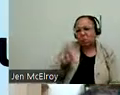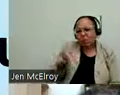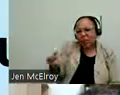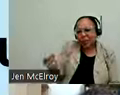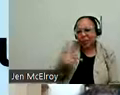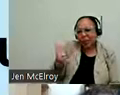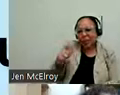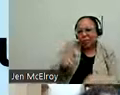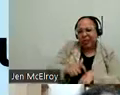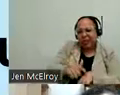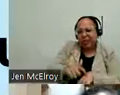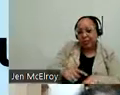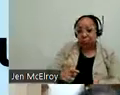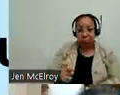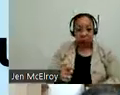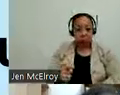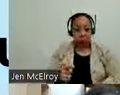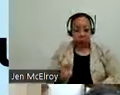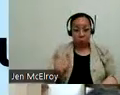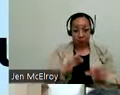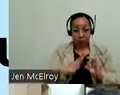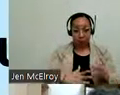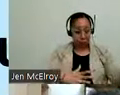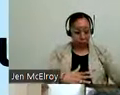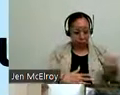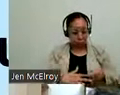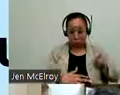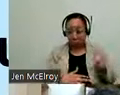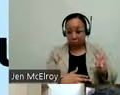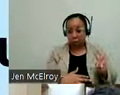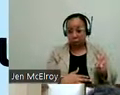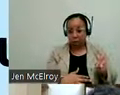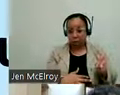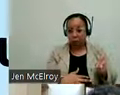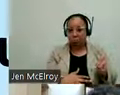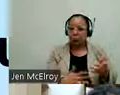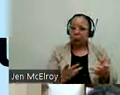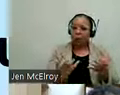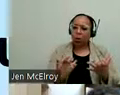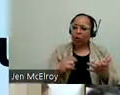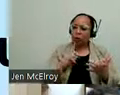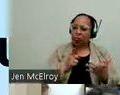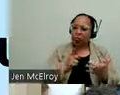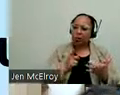get an interpreter. So I wanted to really be very